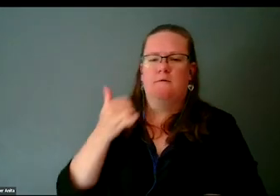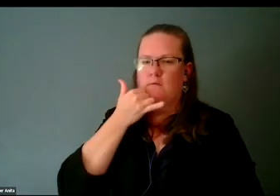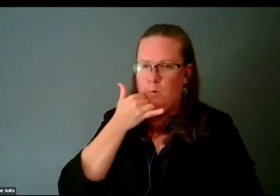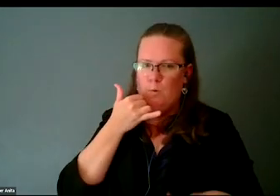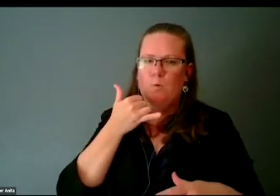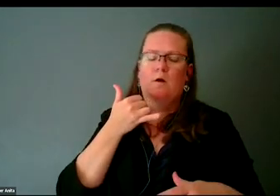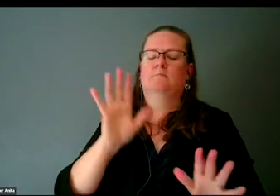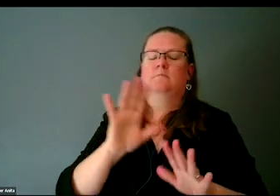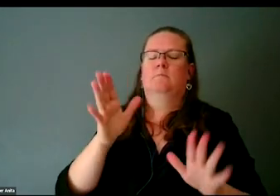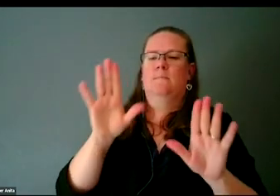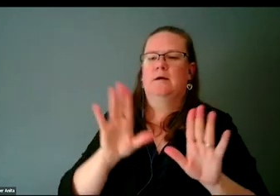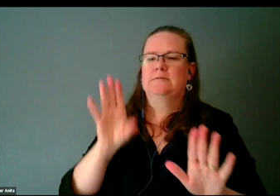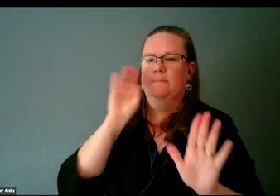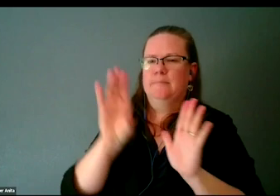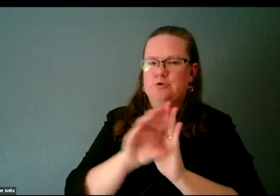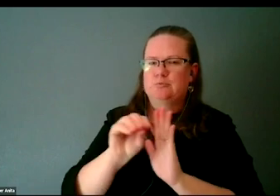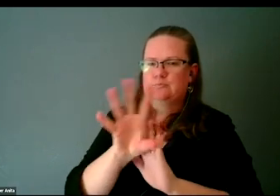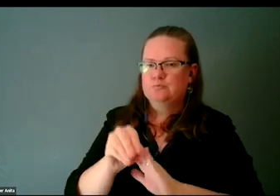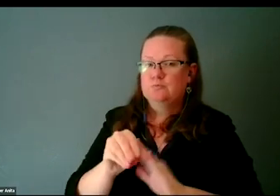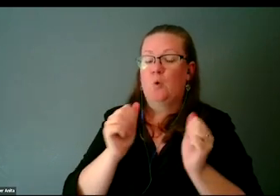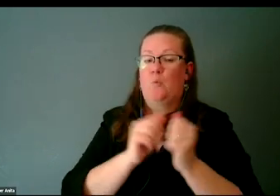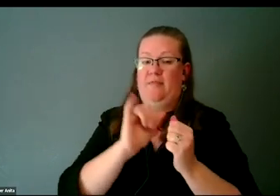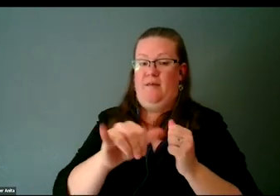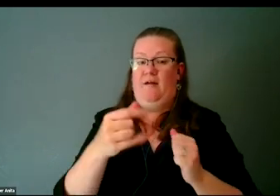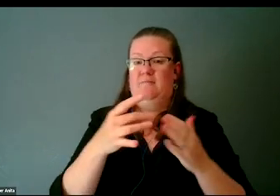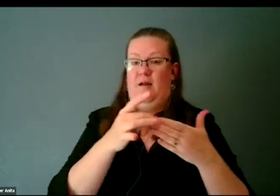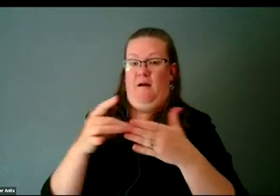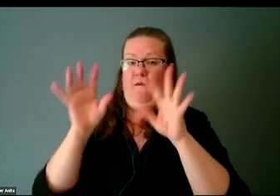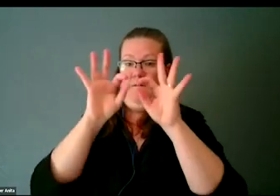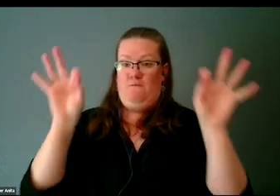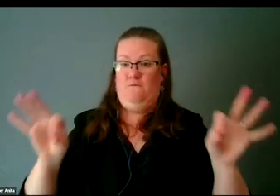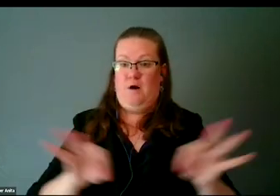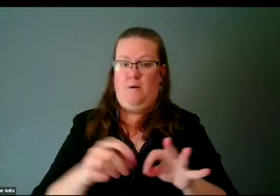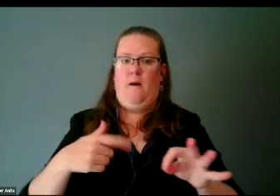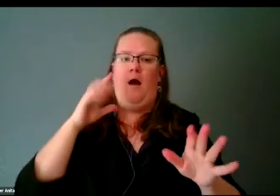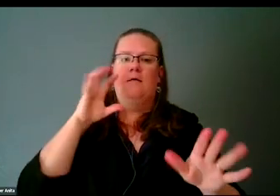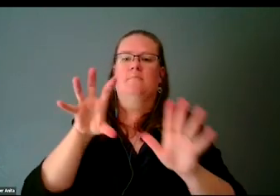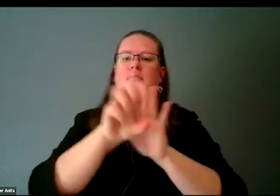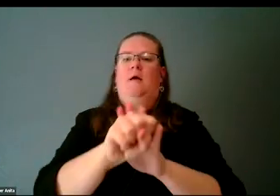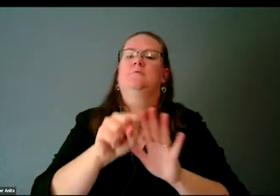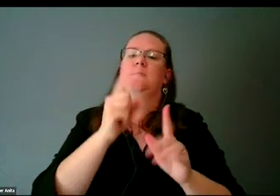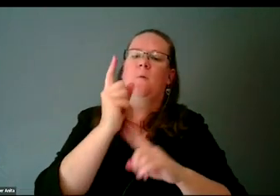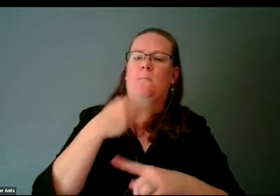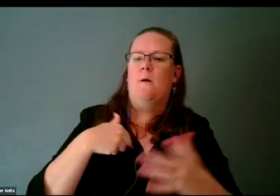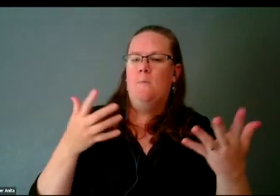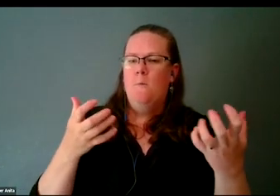With Google's Guided Frame, I can capture all the photos I want and be confident that every shot is a good shot.